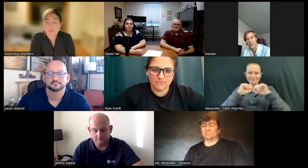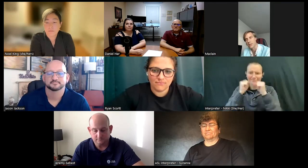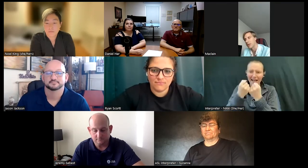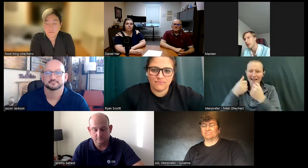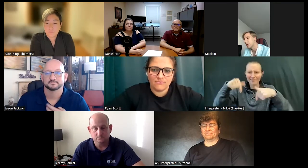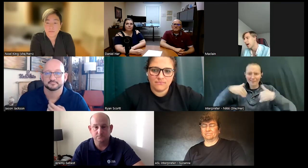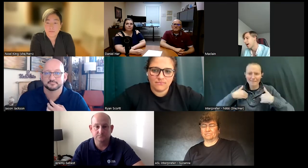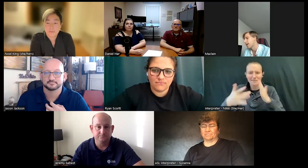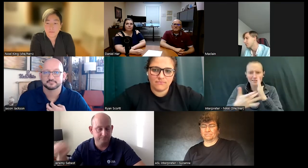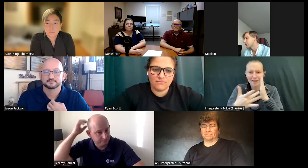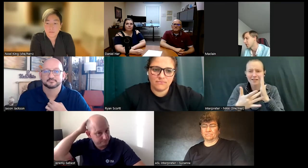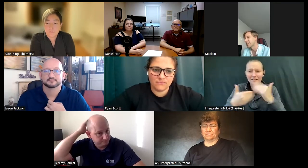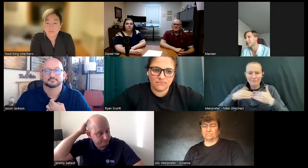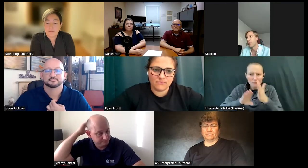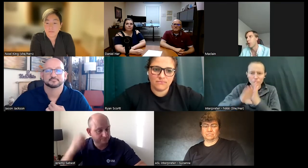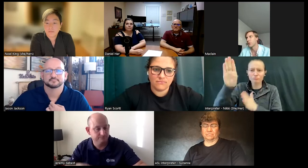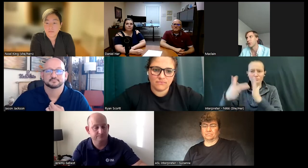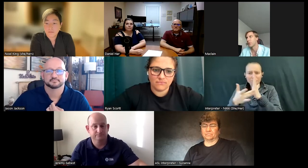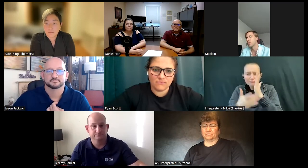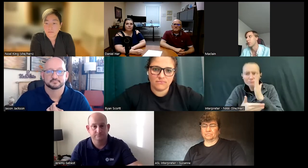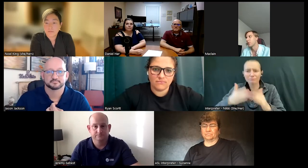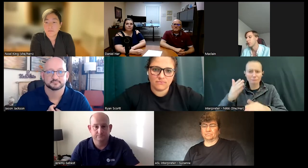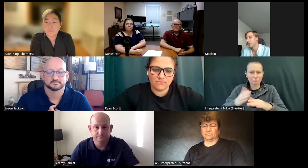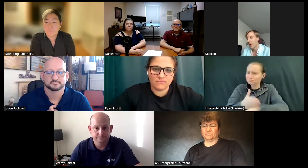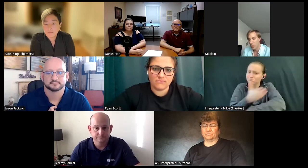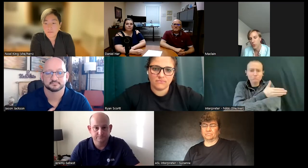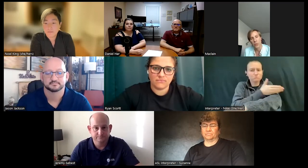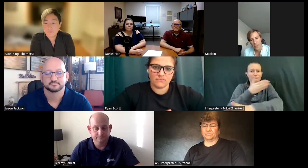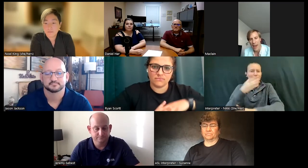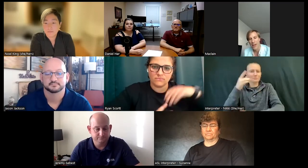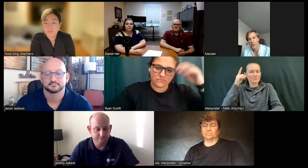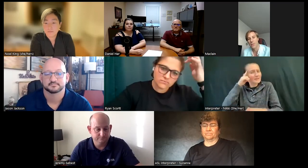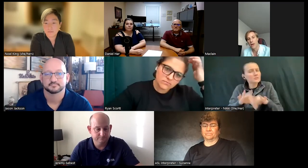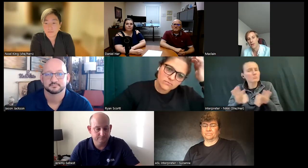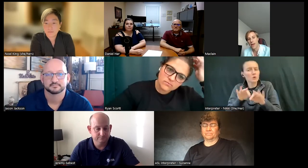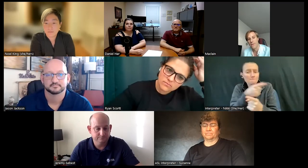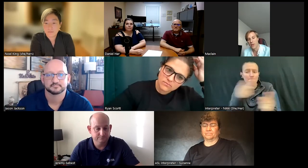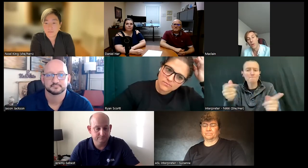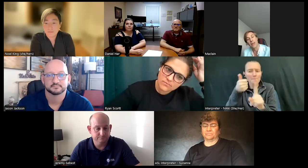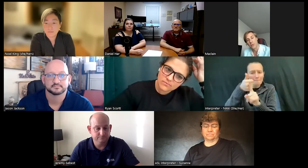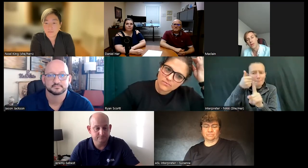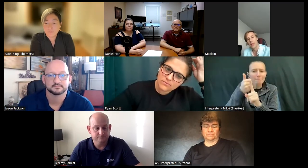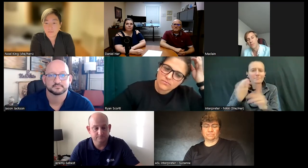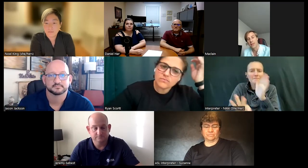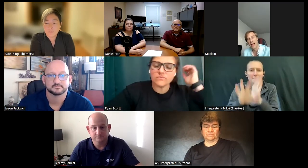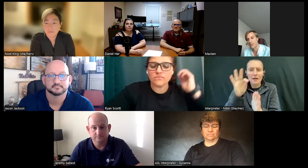things um so I think it's important to find what you're really passionate about and find a way that you can make money out